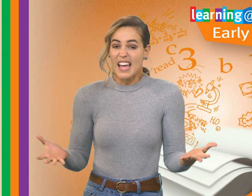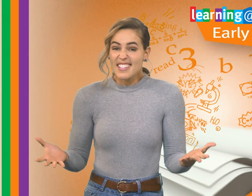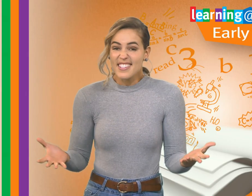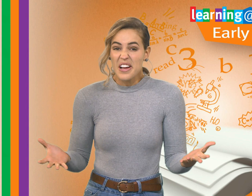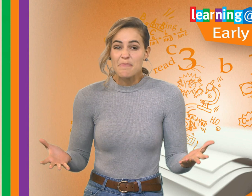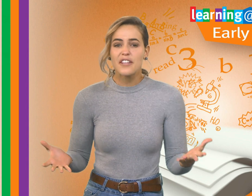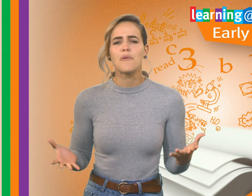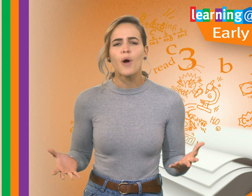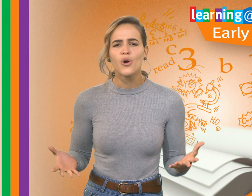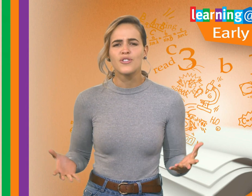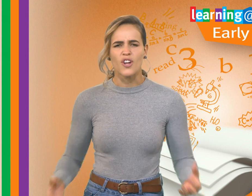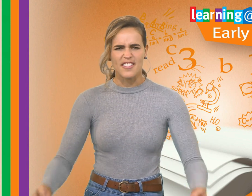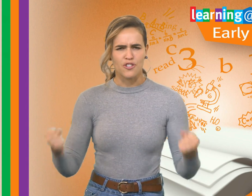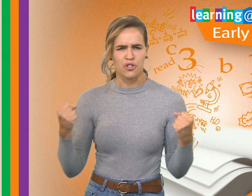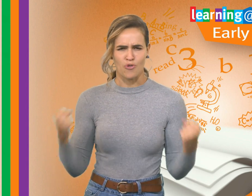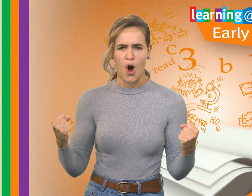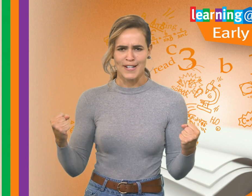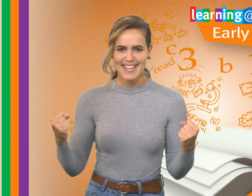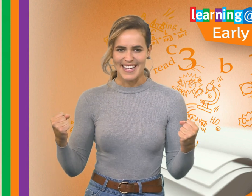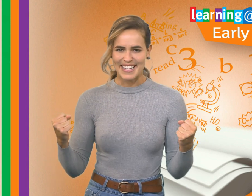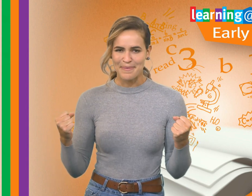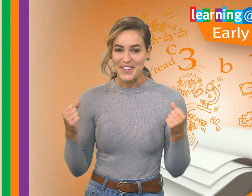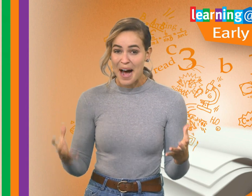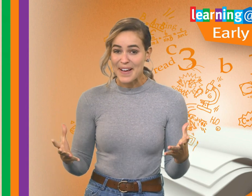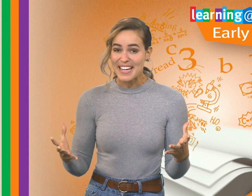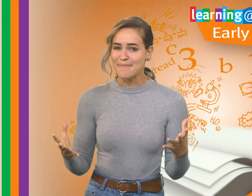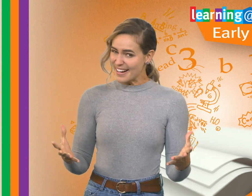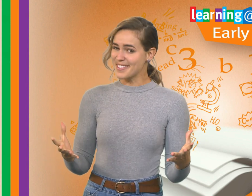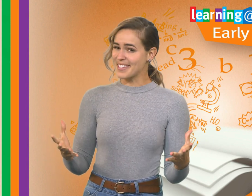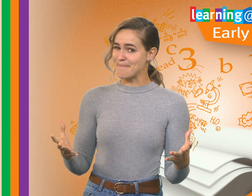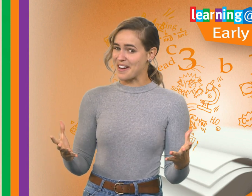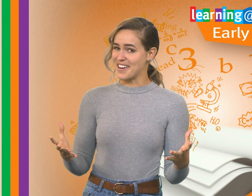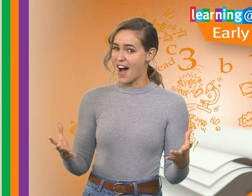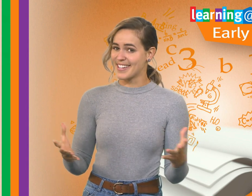Exercise makes your bones nice and strong, keeps you happy, and sleep better at night.